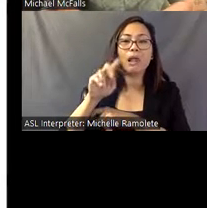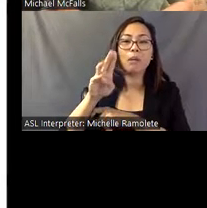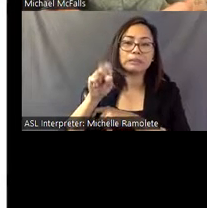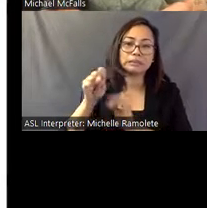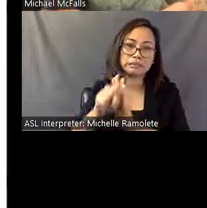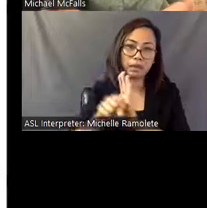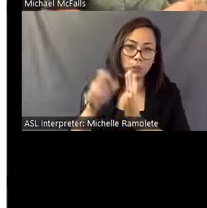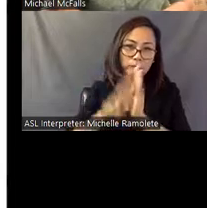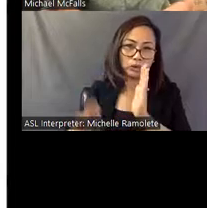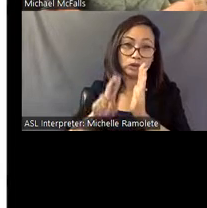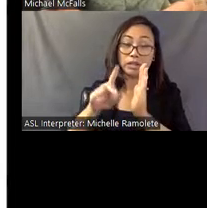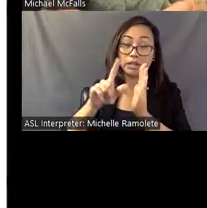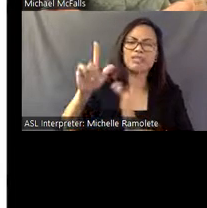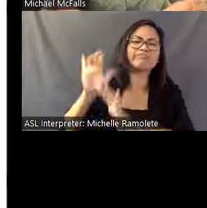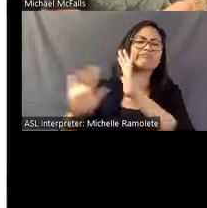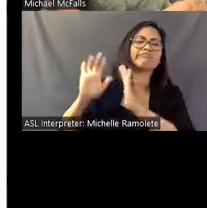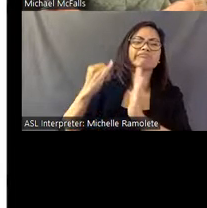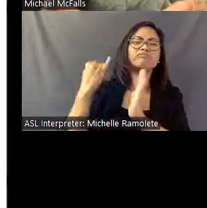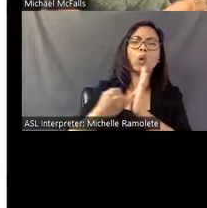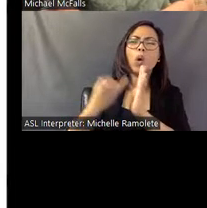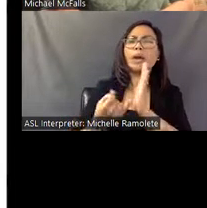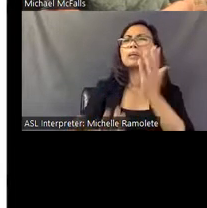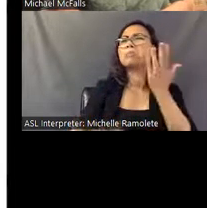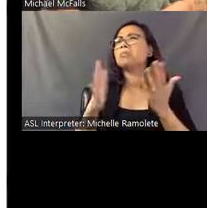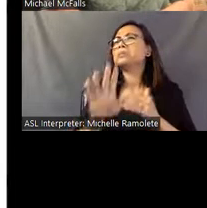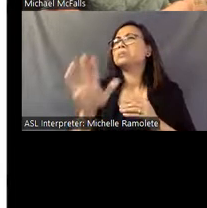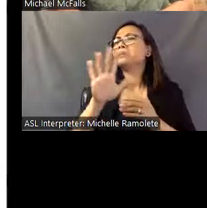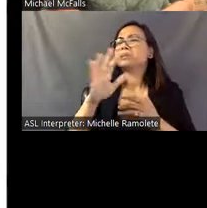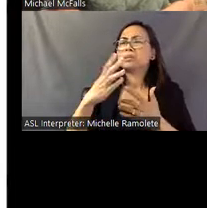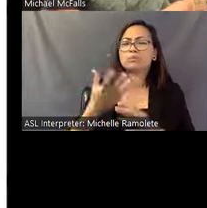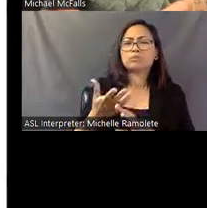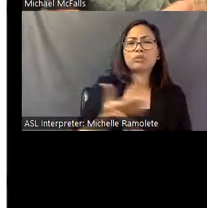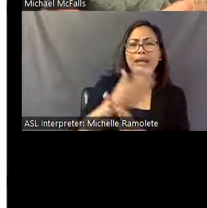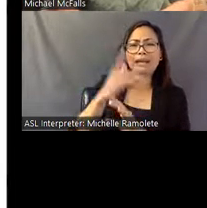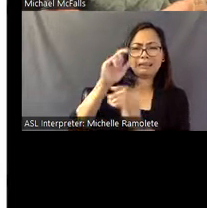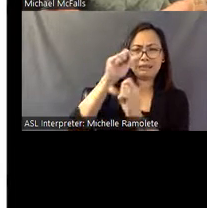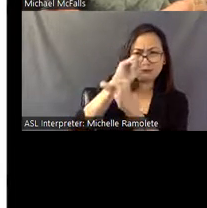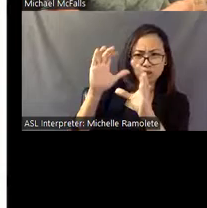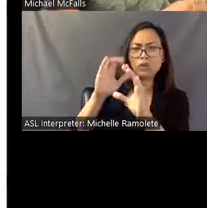These are early drawings; they're probably right around pre-vision or post-vision but